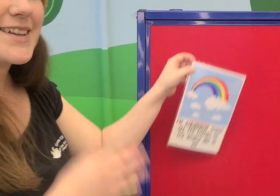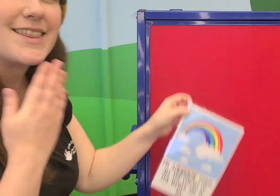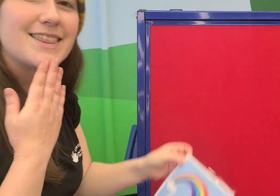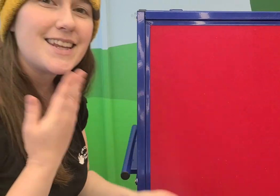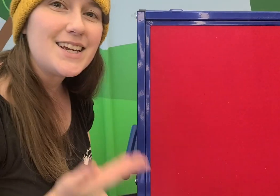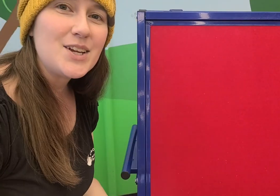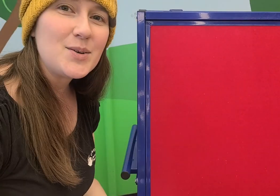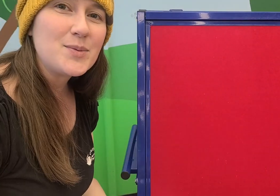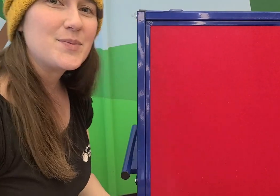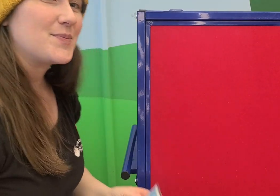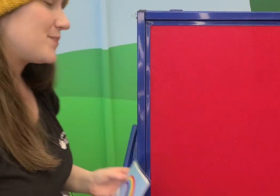Thank you!